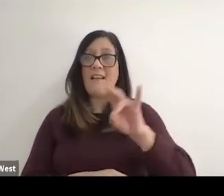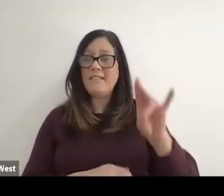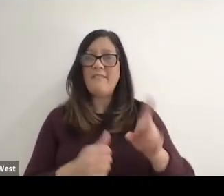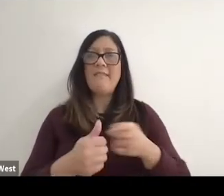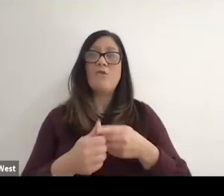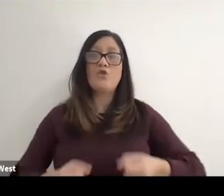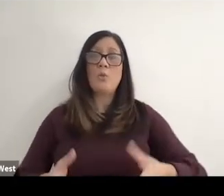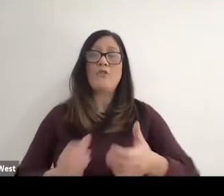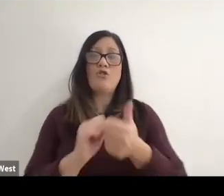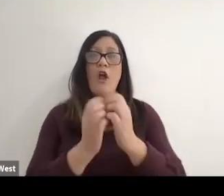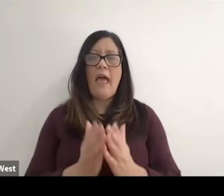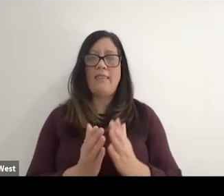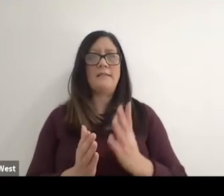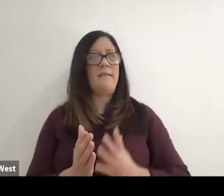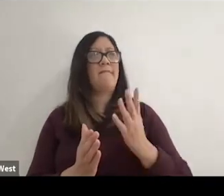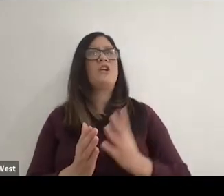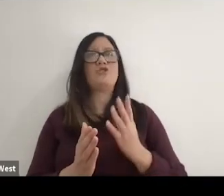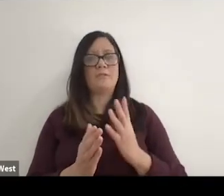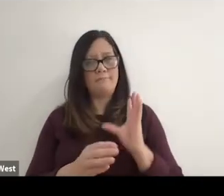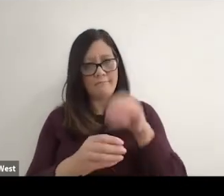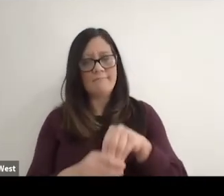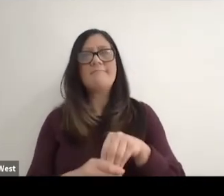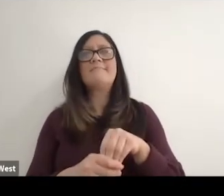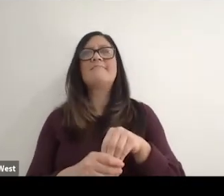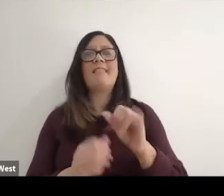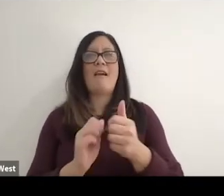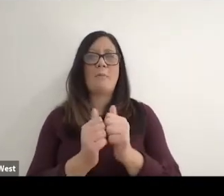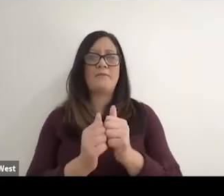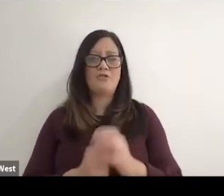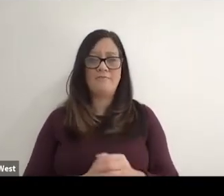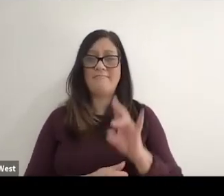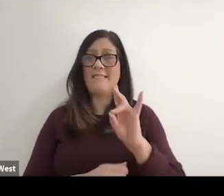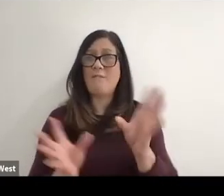officially appearing in the Boston Marathon. 7 athletes.